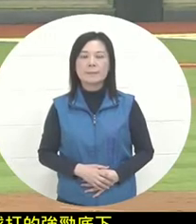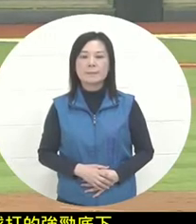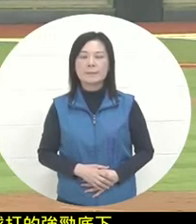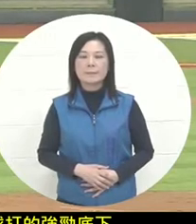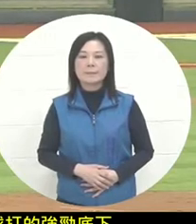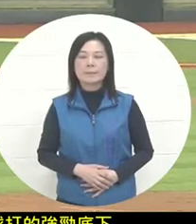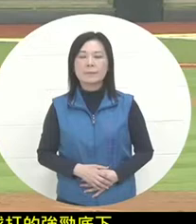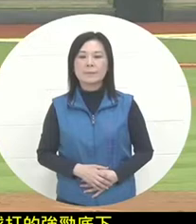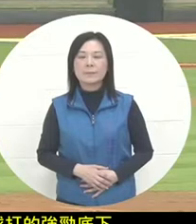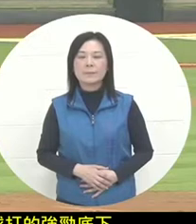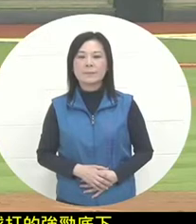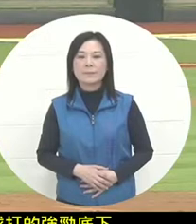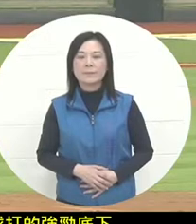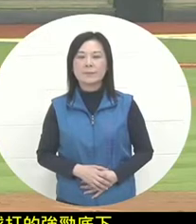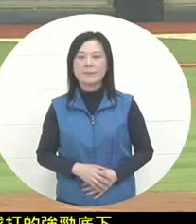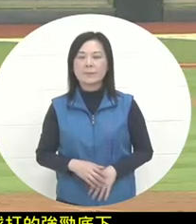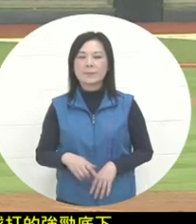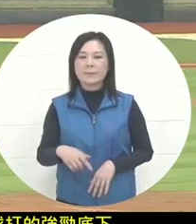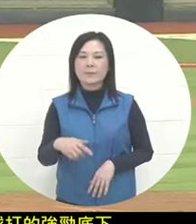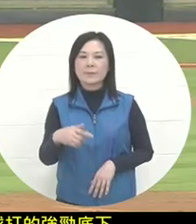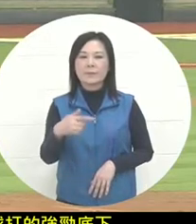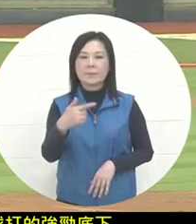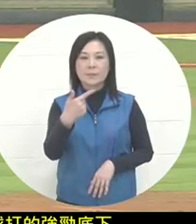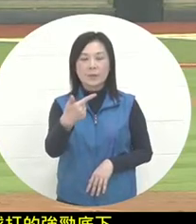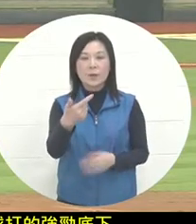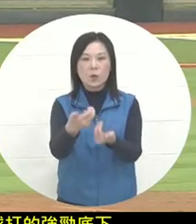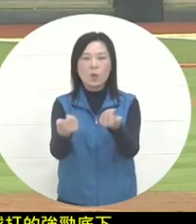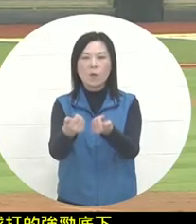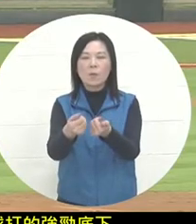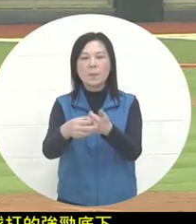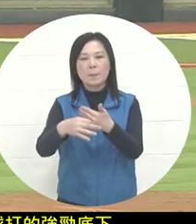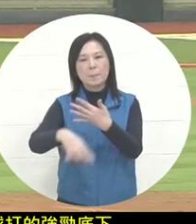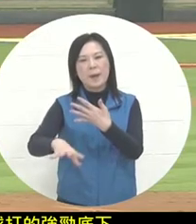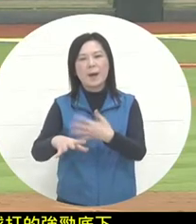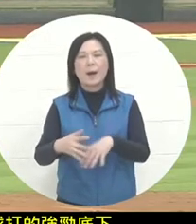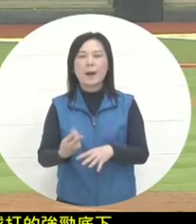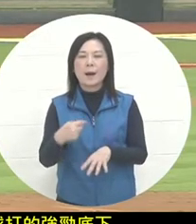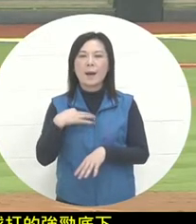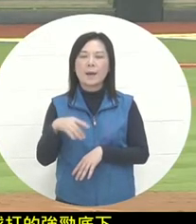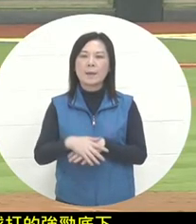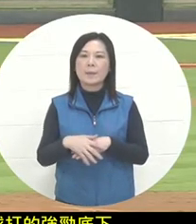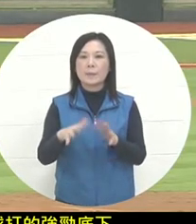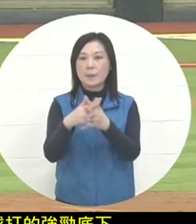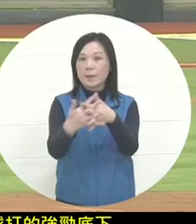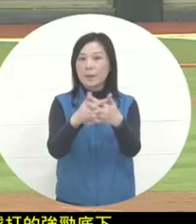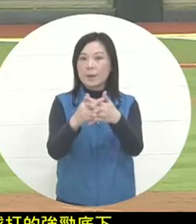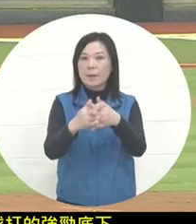After the sixth point was lost, the United States team attacked with two outs in the first half